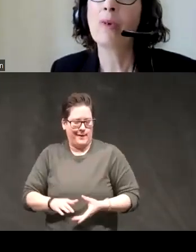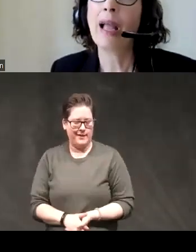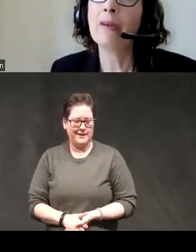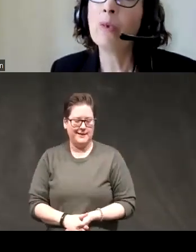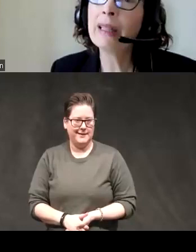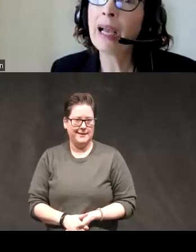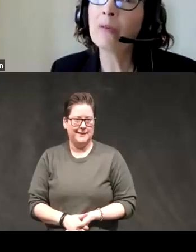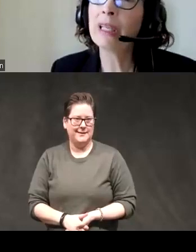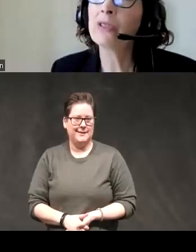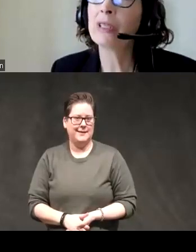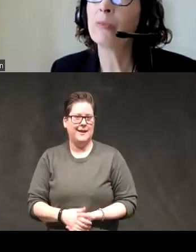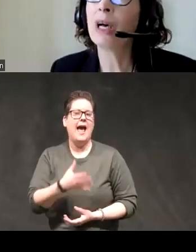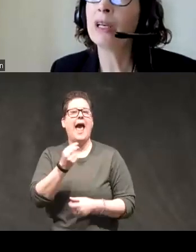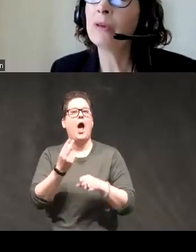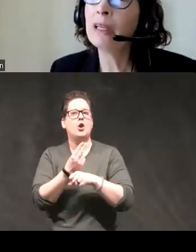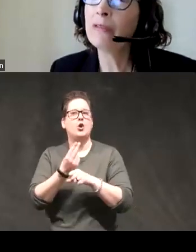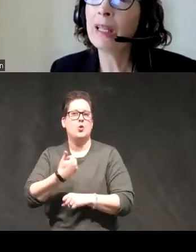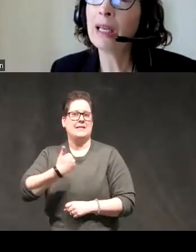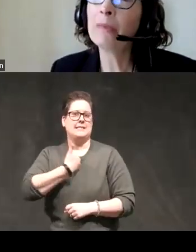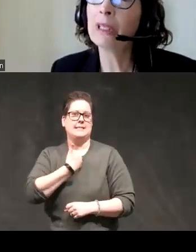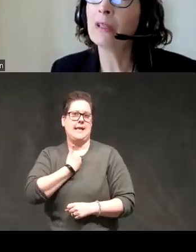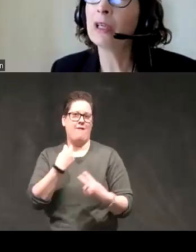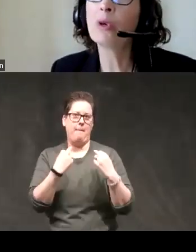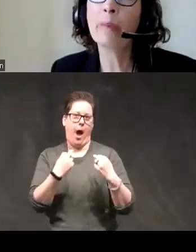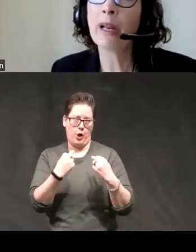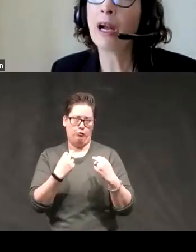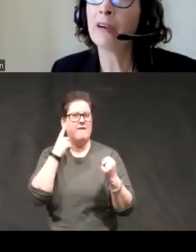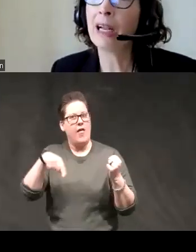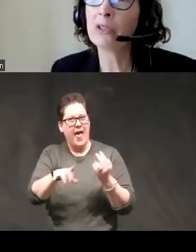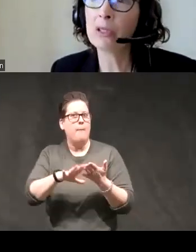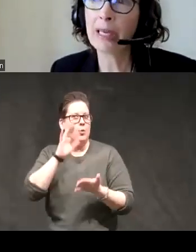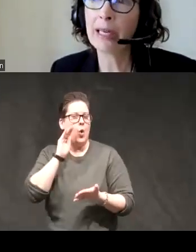um and with that we use self-monitoring for them to learn more about high arousal states